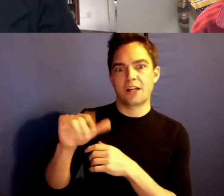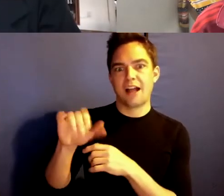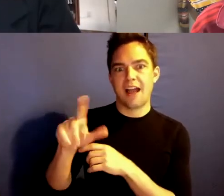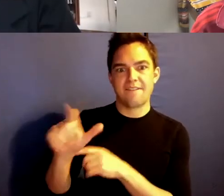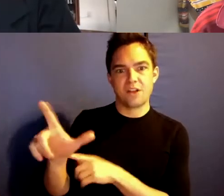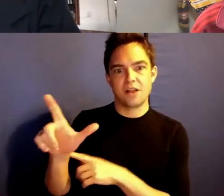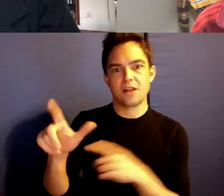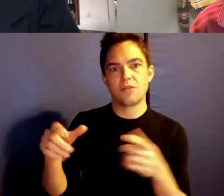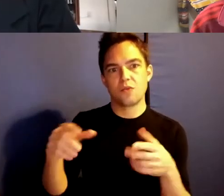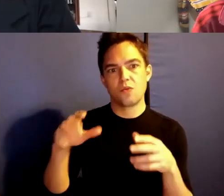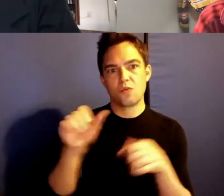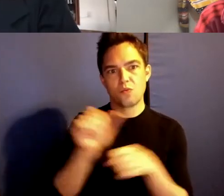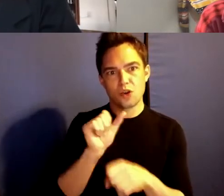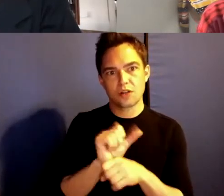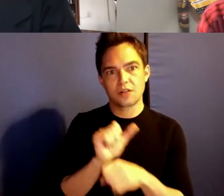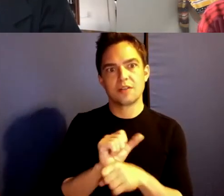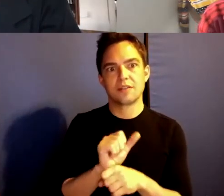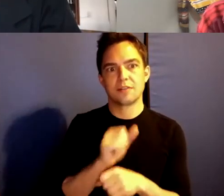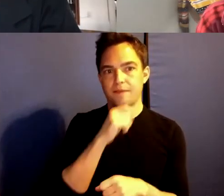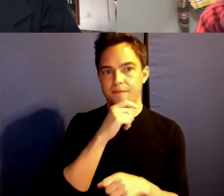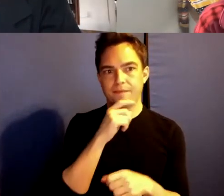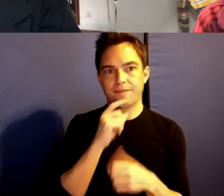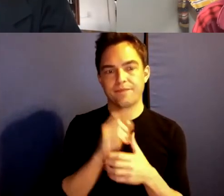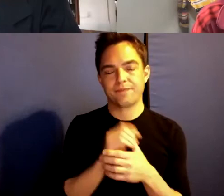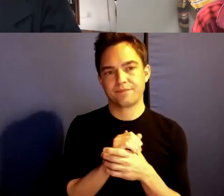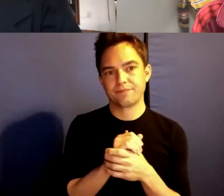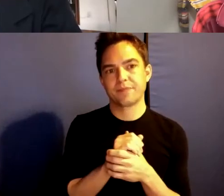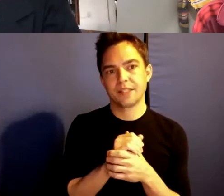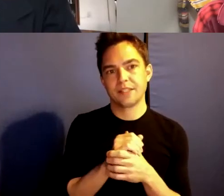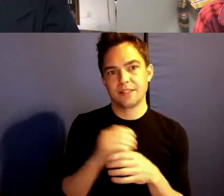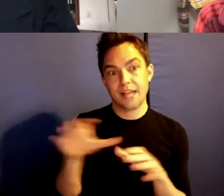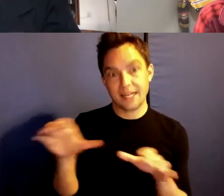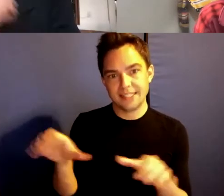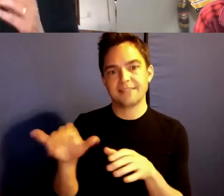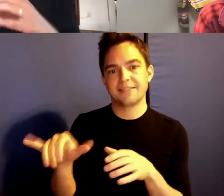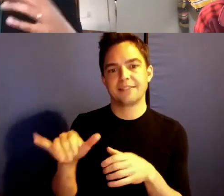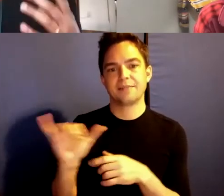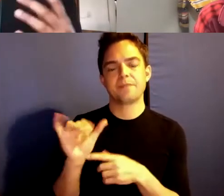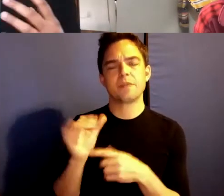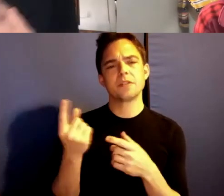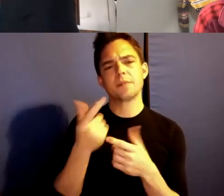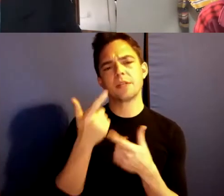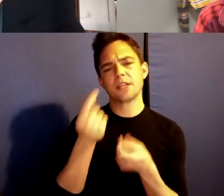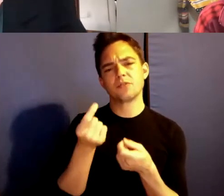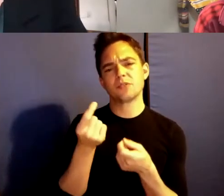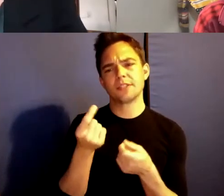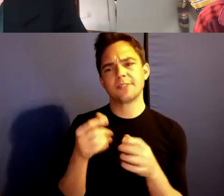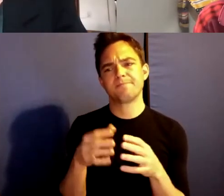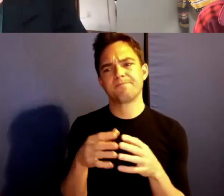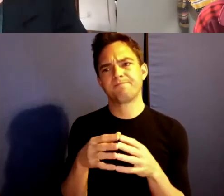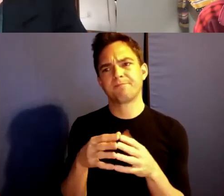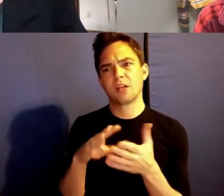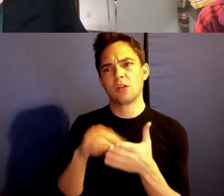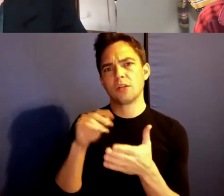And there is something interesting to me about learning the archive does.